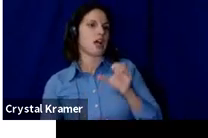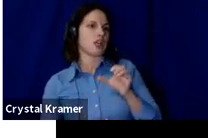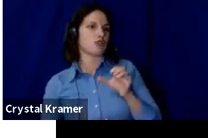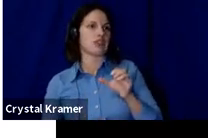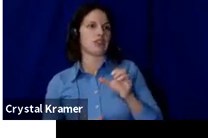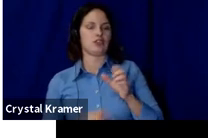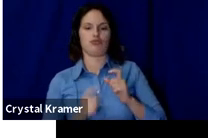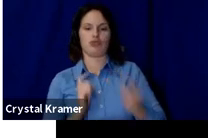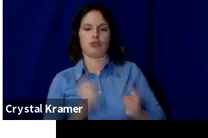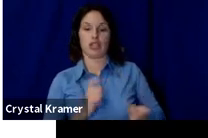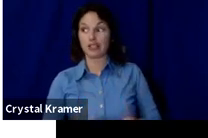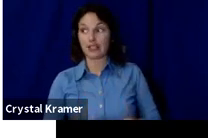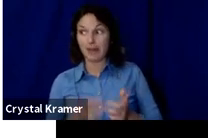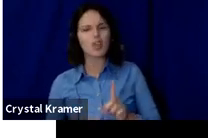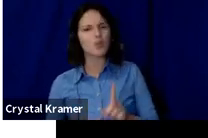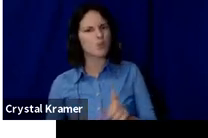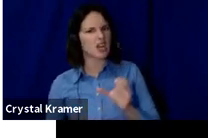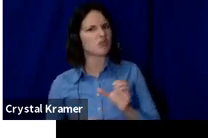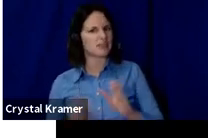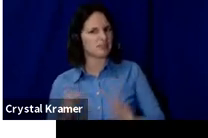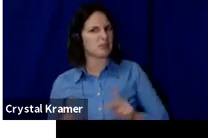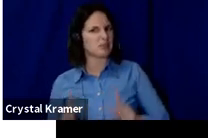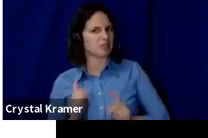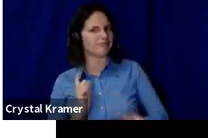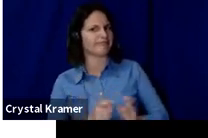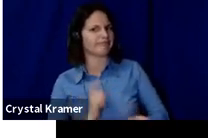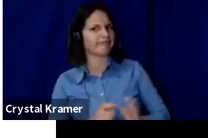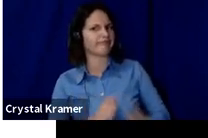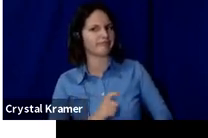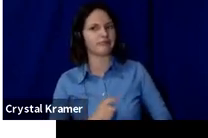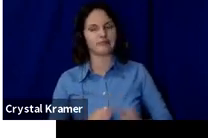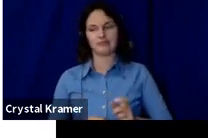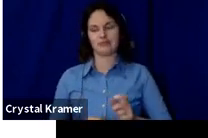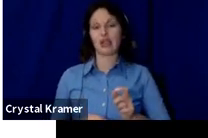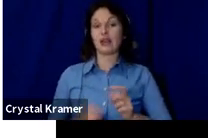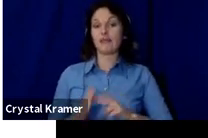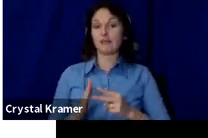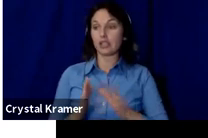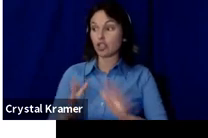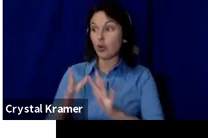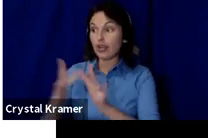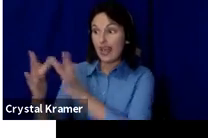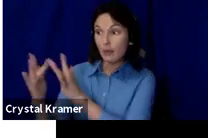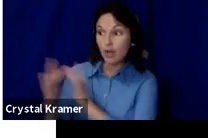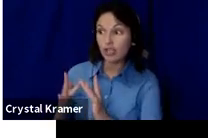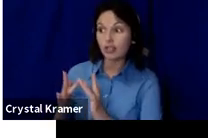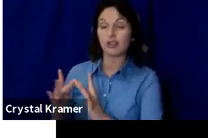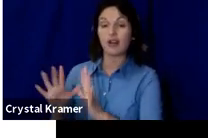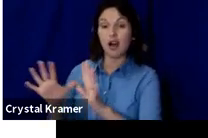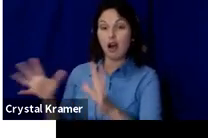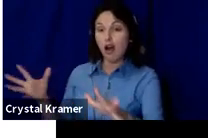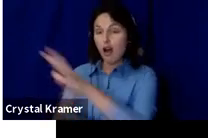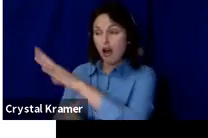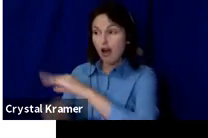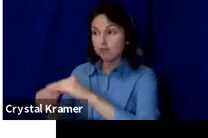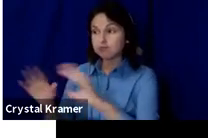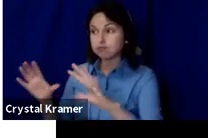That means your network needs to be 400, and I want to be clear that that's 400 discrete